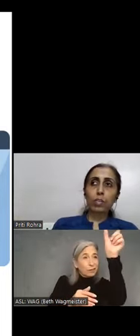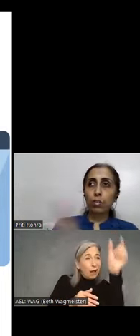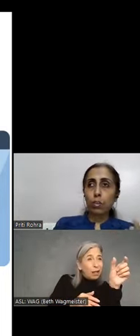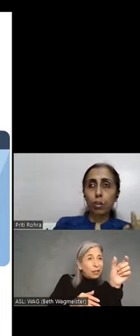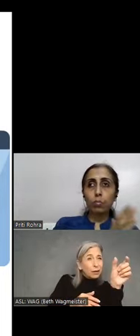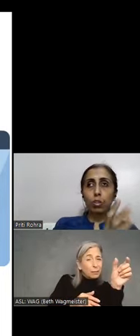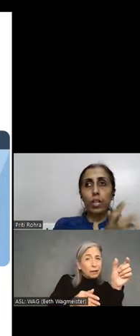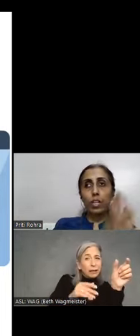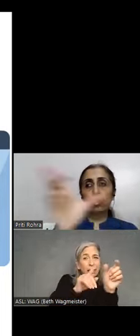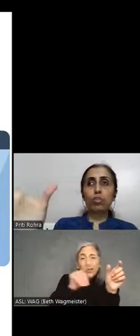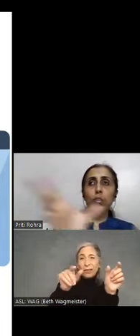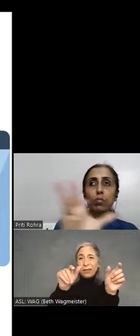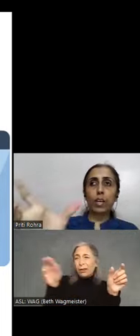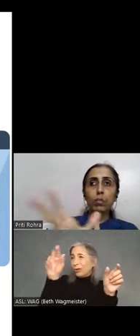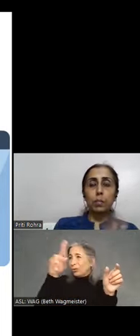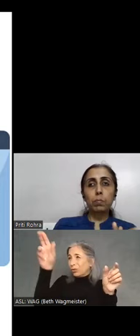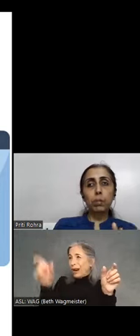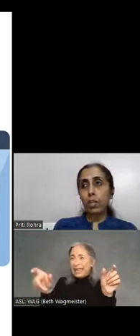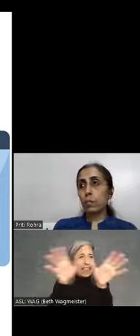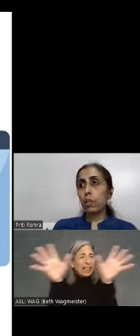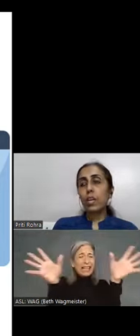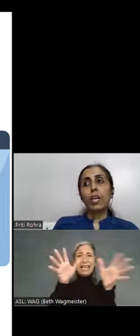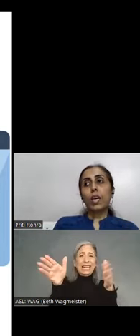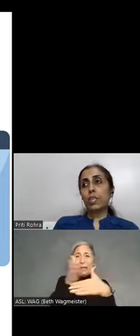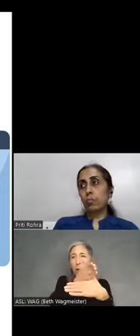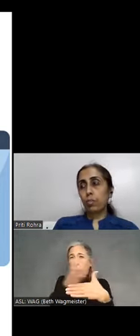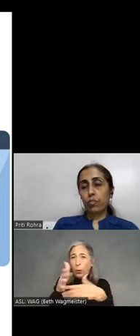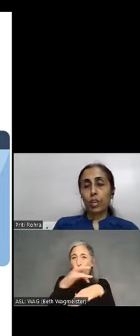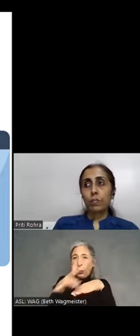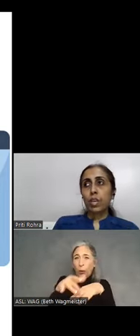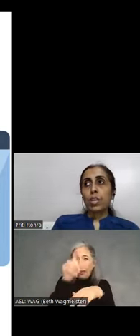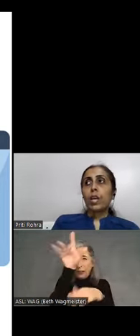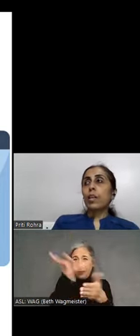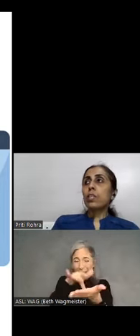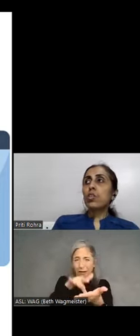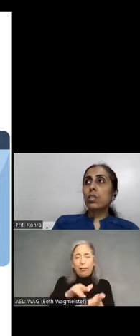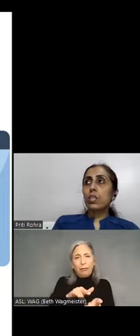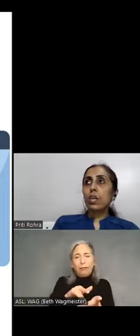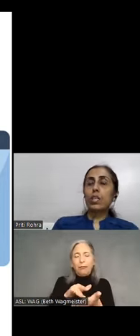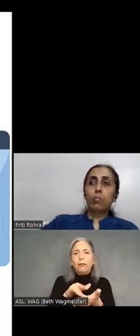the column on the right. There's too much white space between. Error messages are displayed at